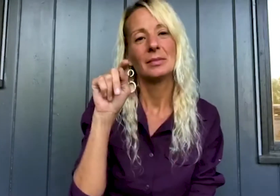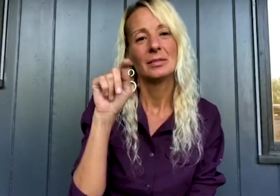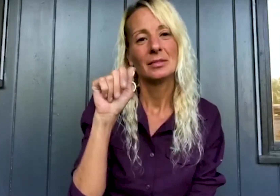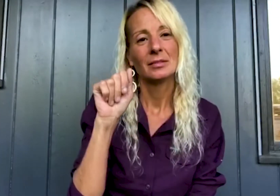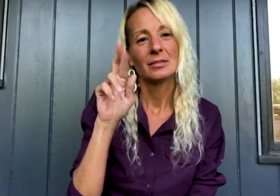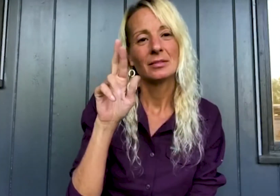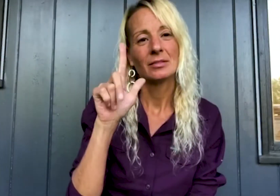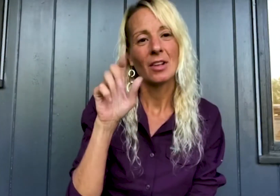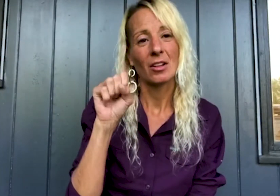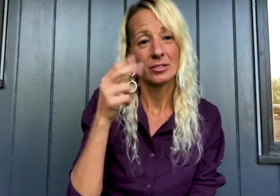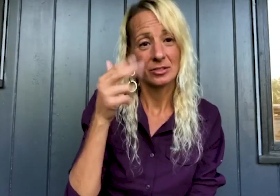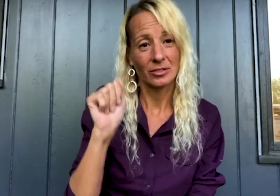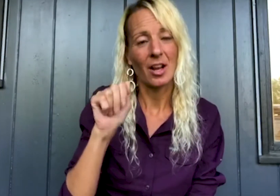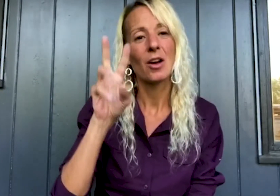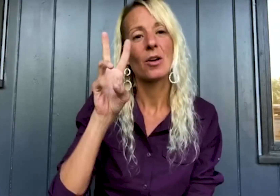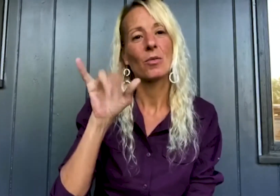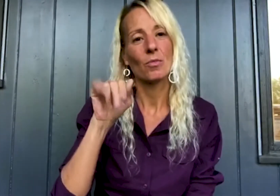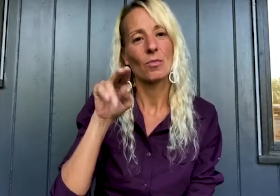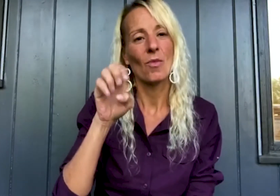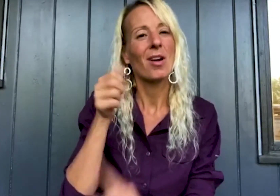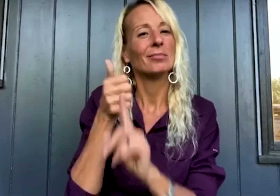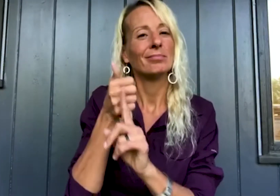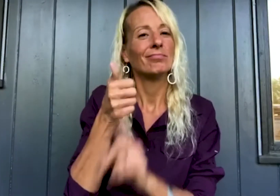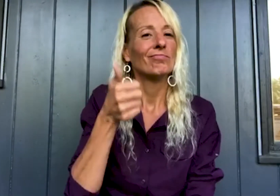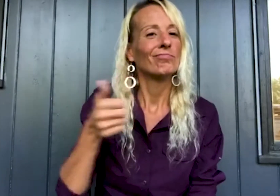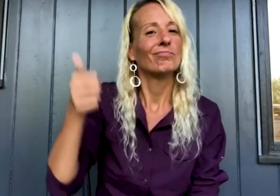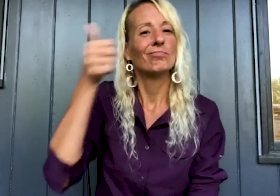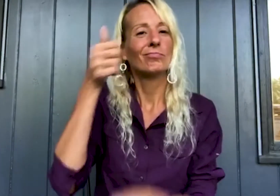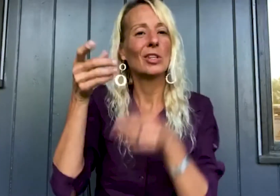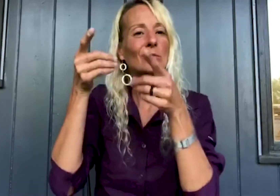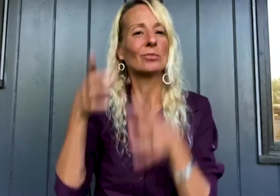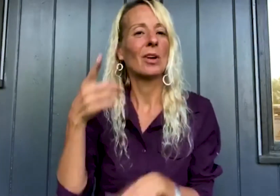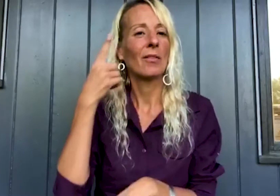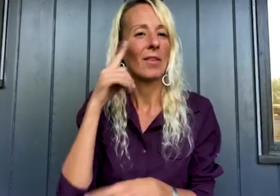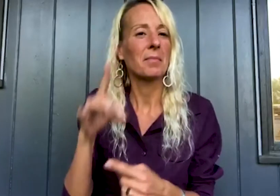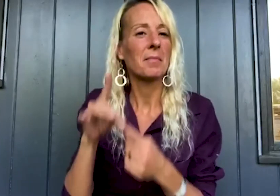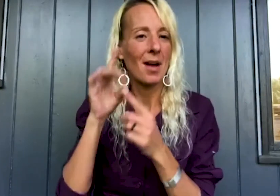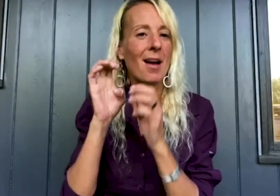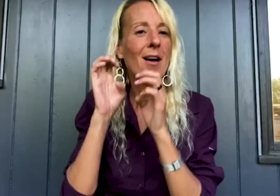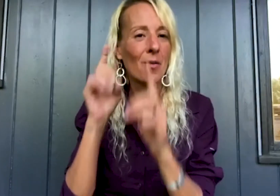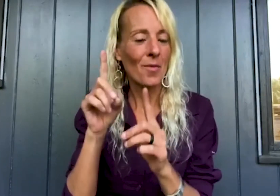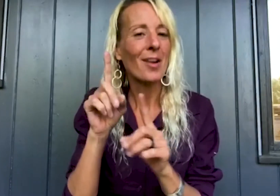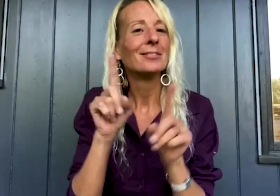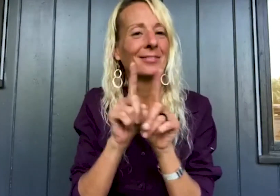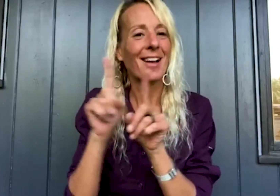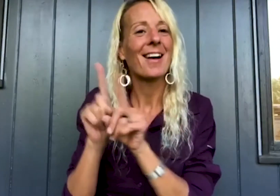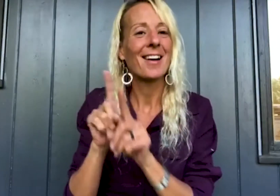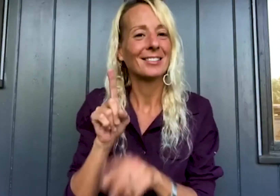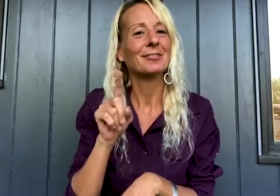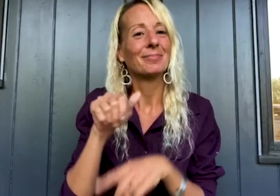and Tarlesha Wayne, the Senior Director of Special Education at the Anchorage School District